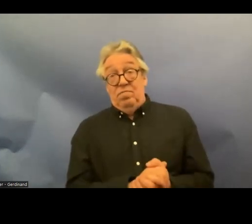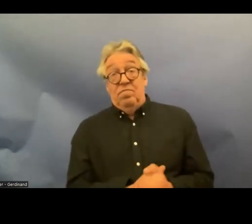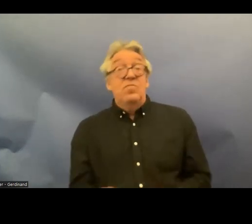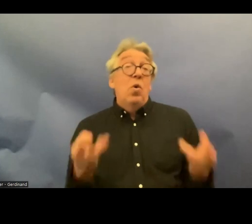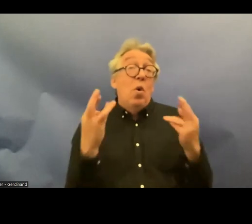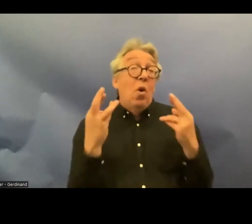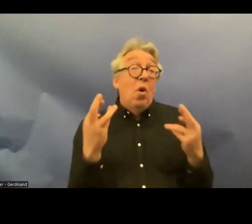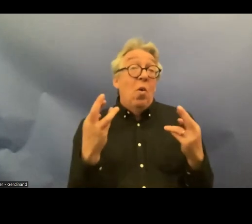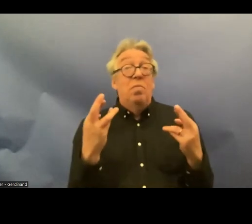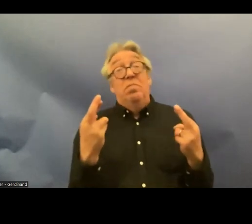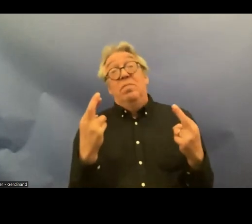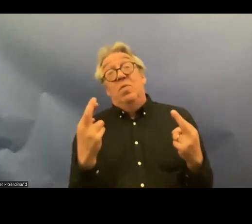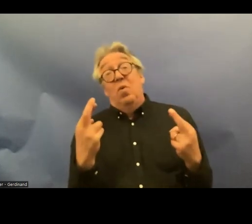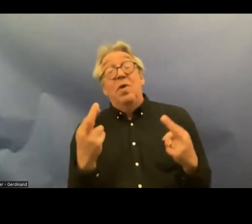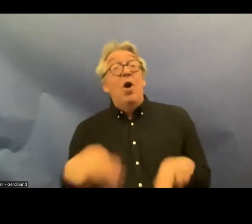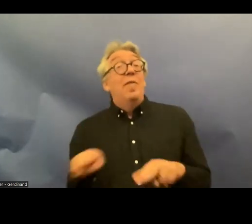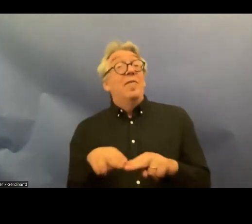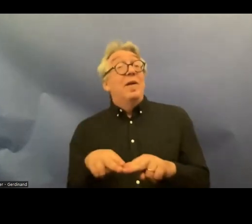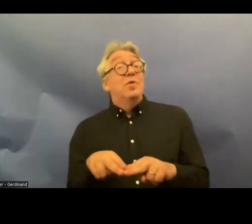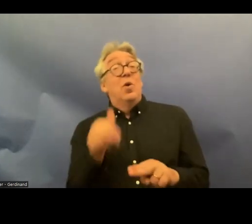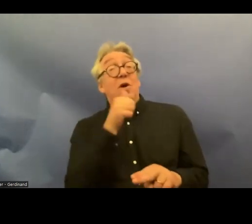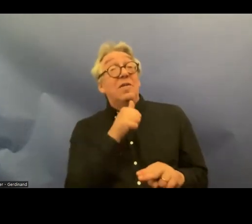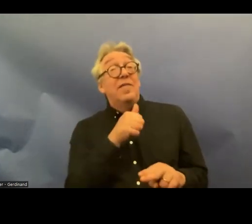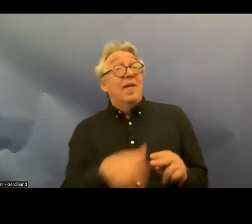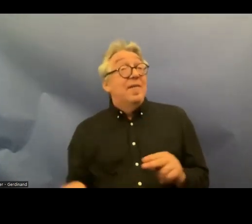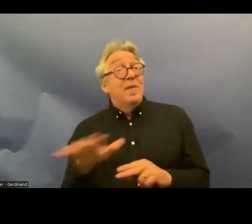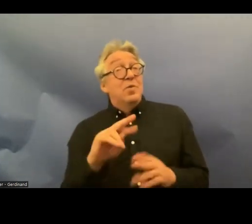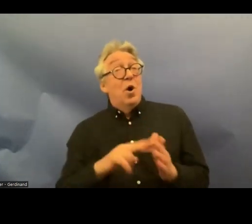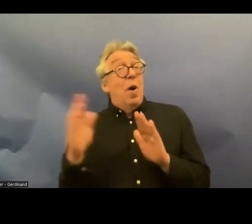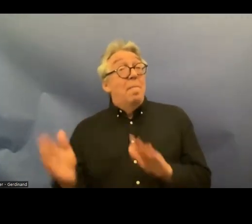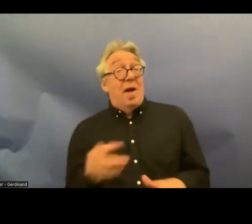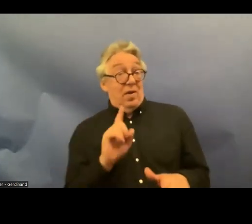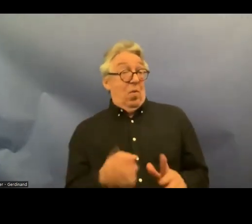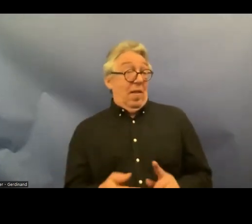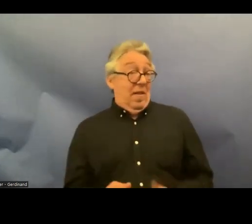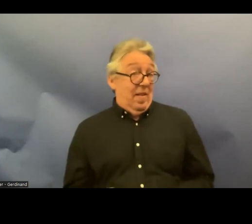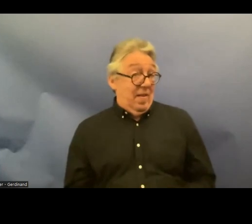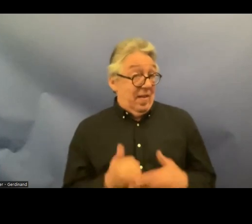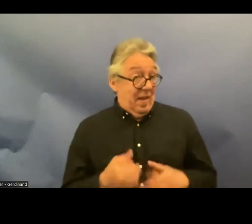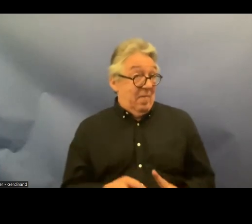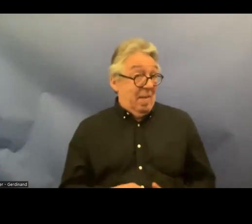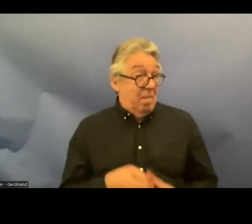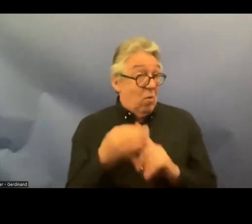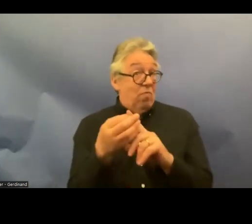National plan will improve and take it further and at the end that we will